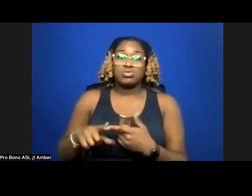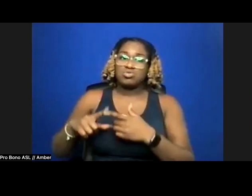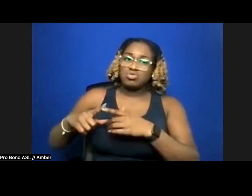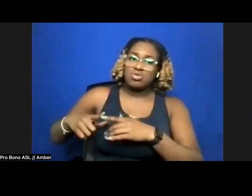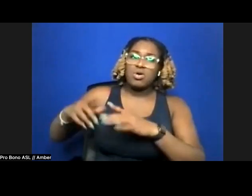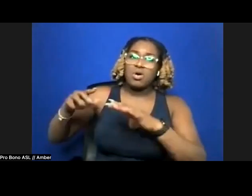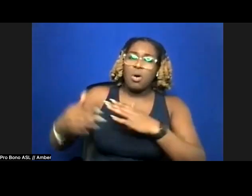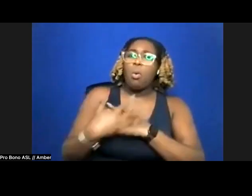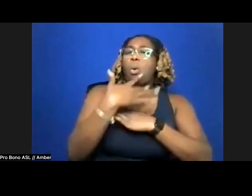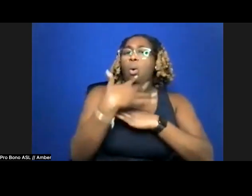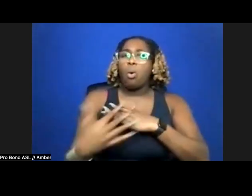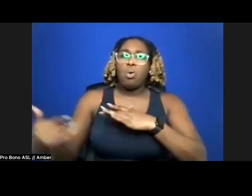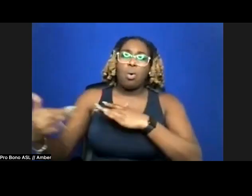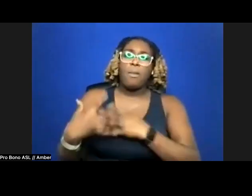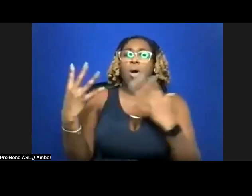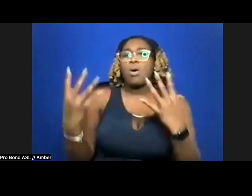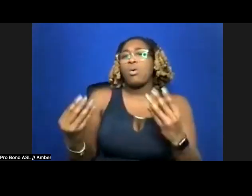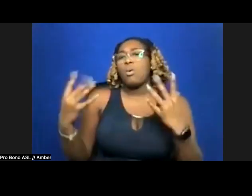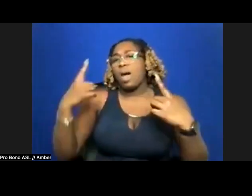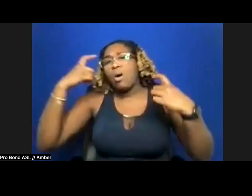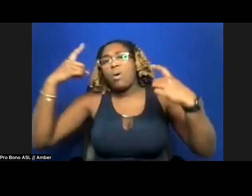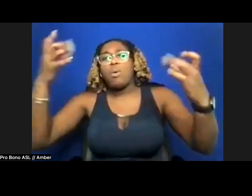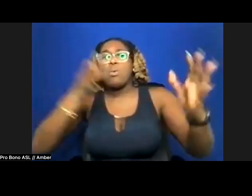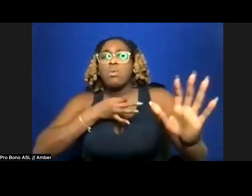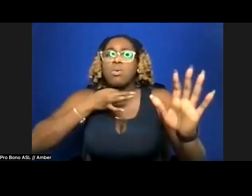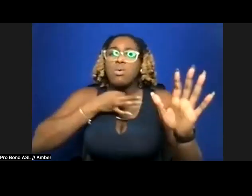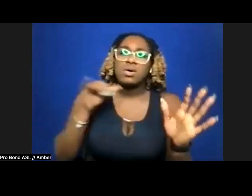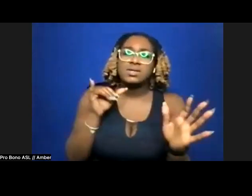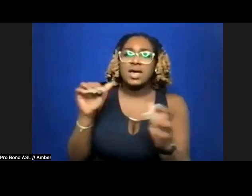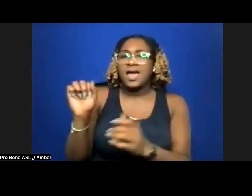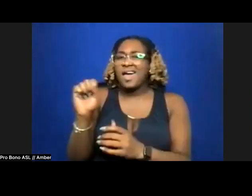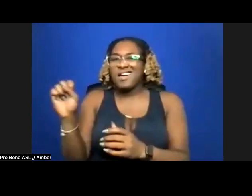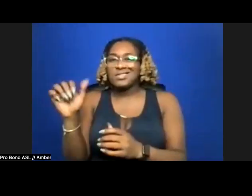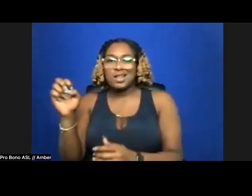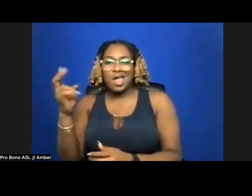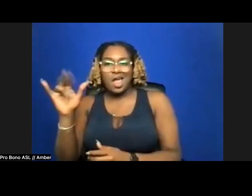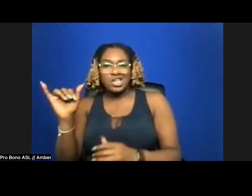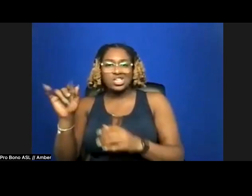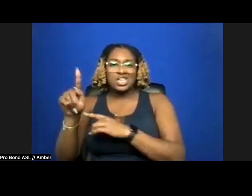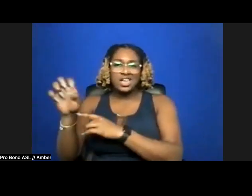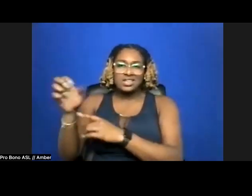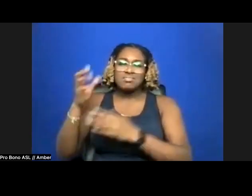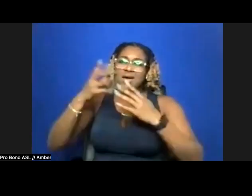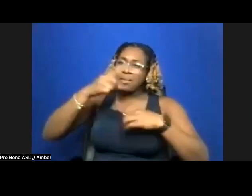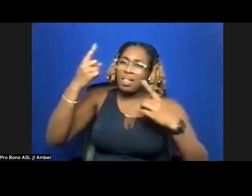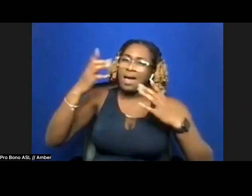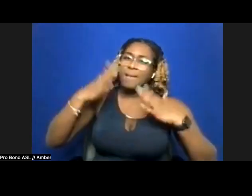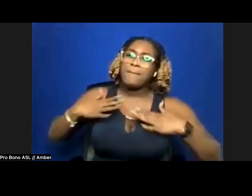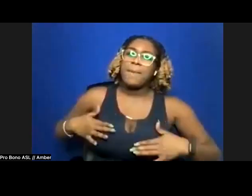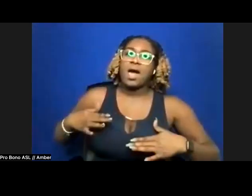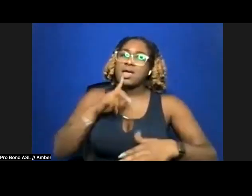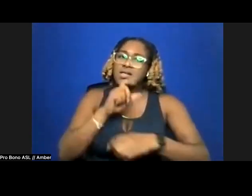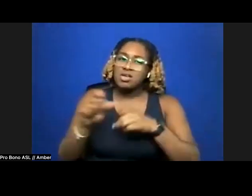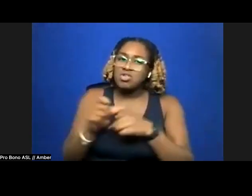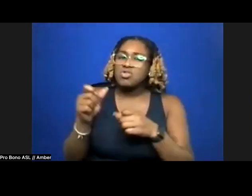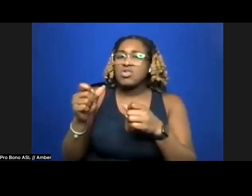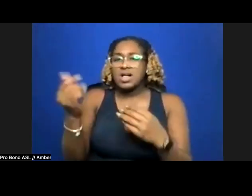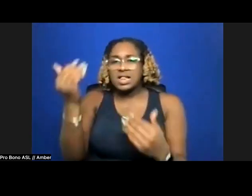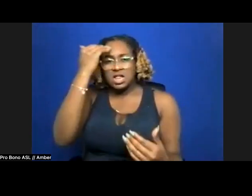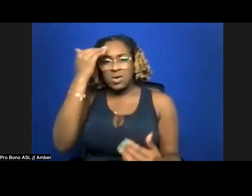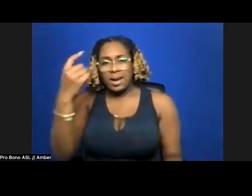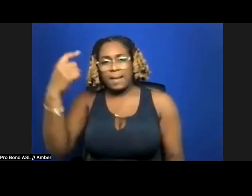wet wonder. It's ass and ashy knees, my black body literal and literate and mine anywhere.